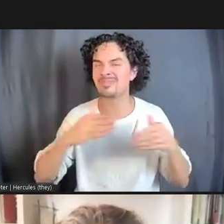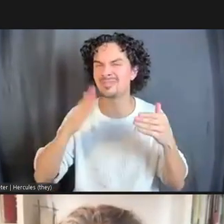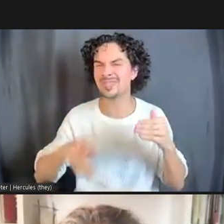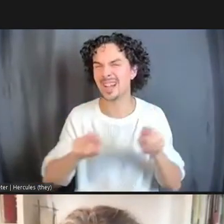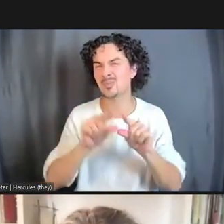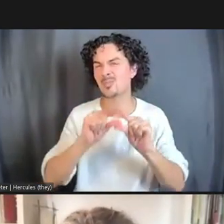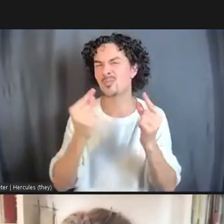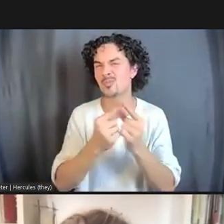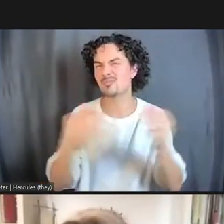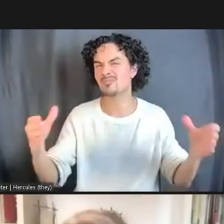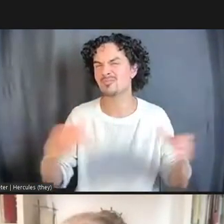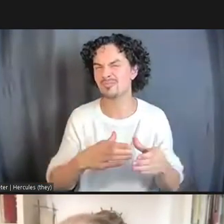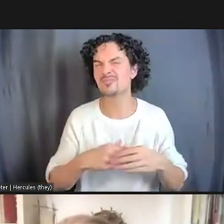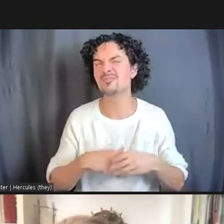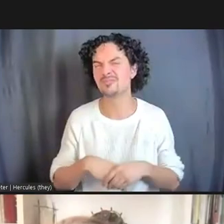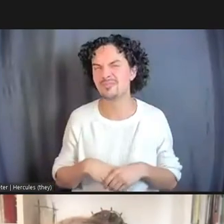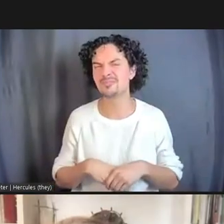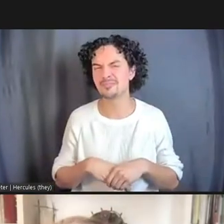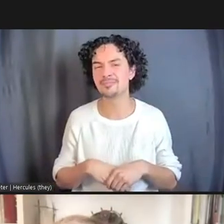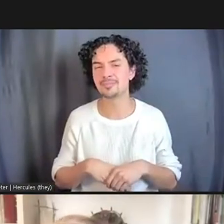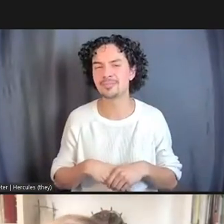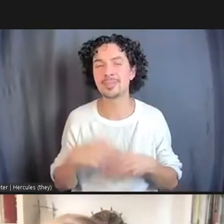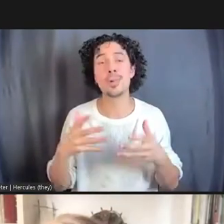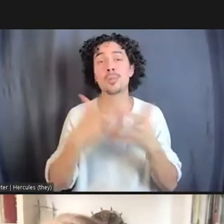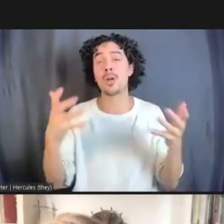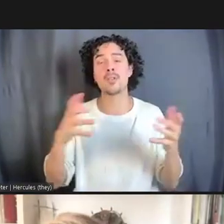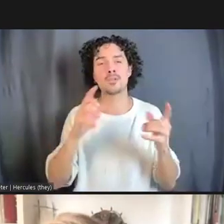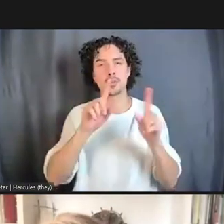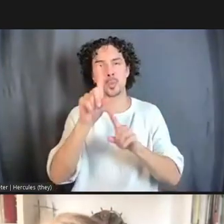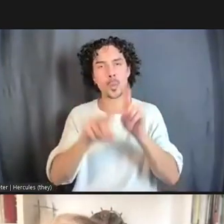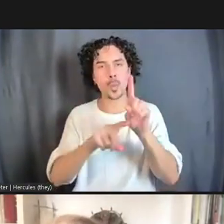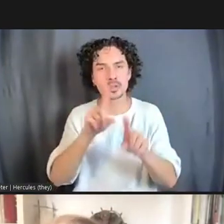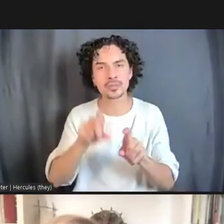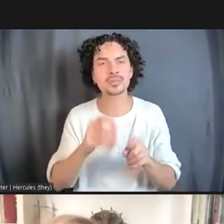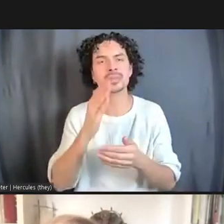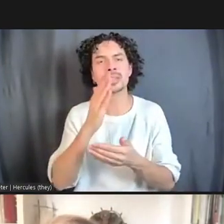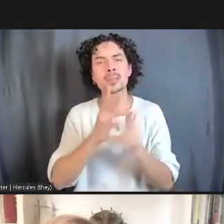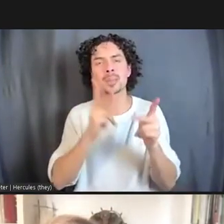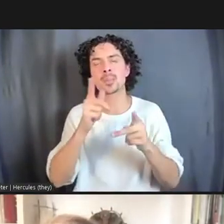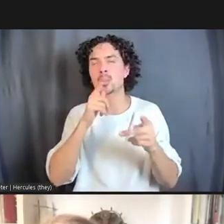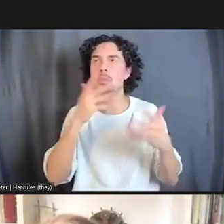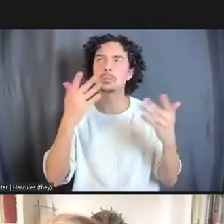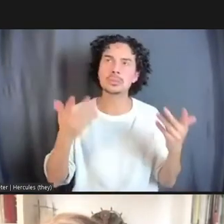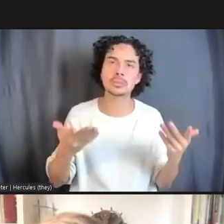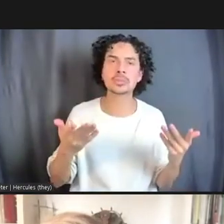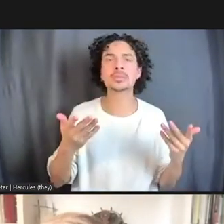So, a lot of the questions that perhaps people who aren't working in the system